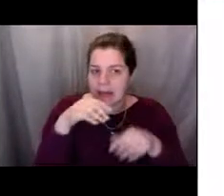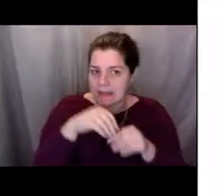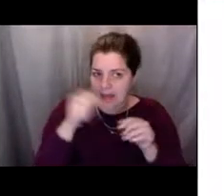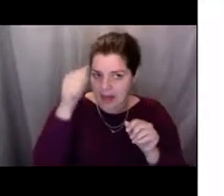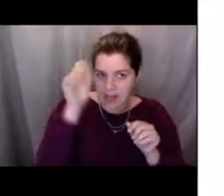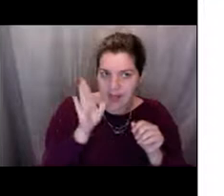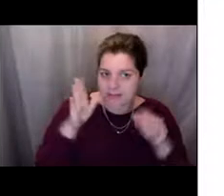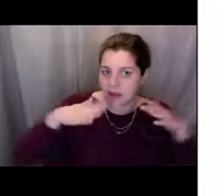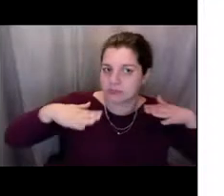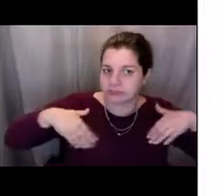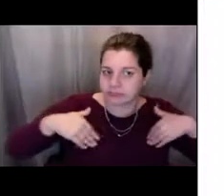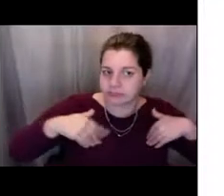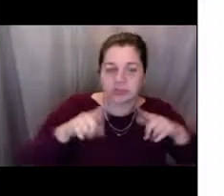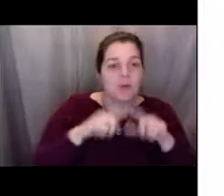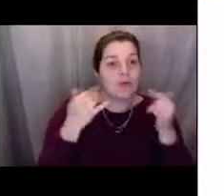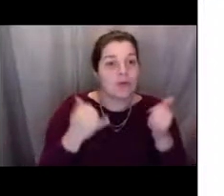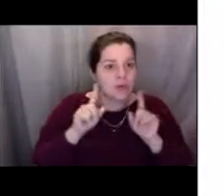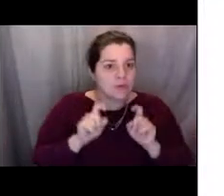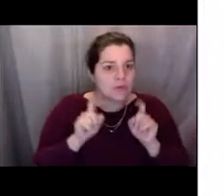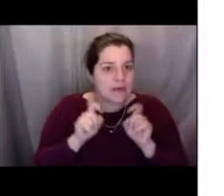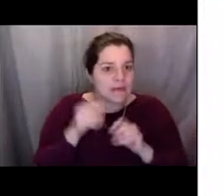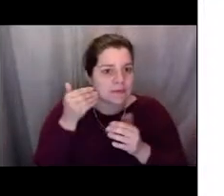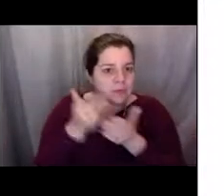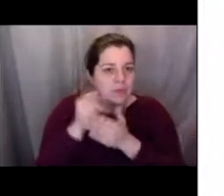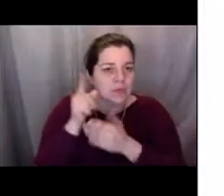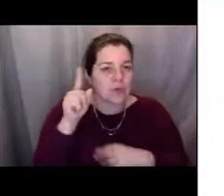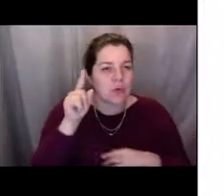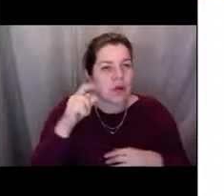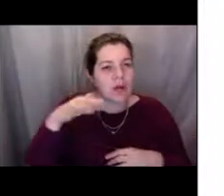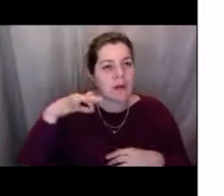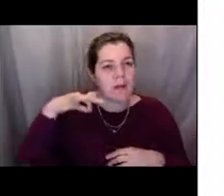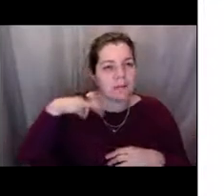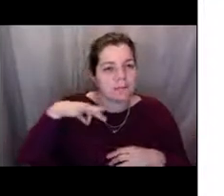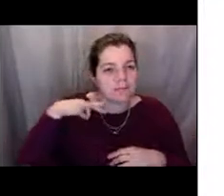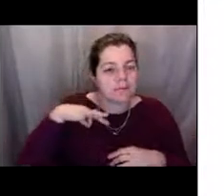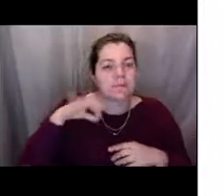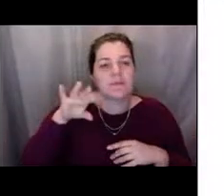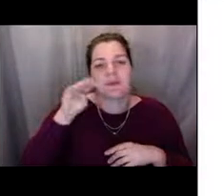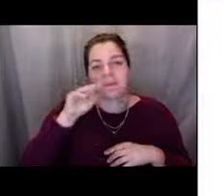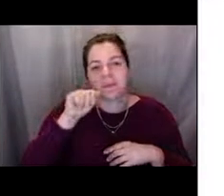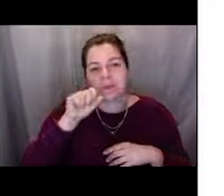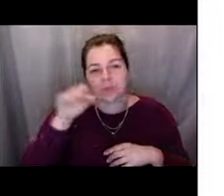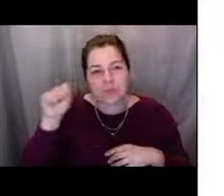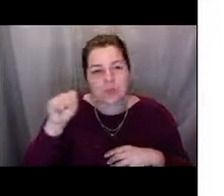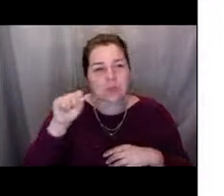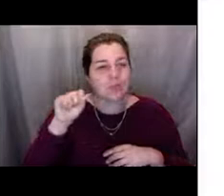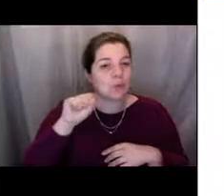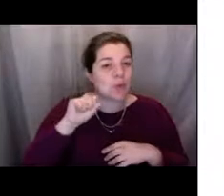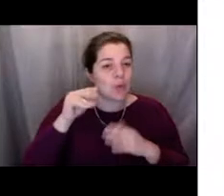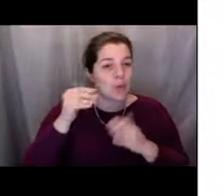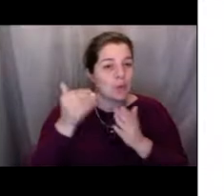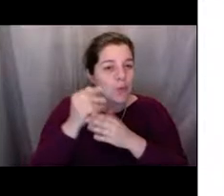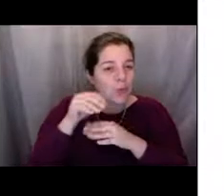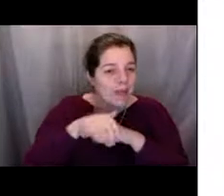around Massachusetts, Maine, New England area, those areas, and we're making sure that lobster gear's legal,